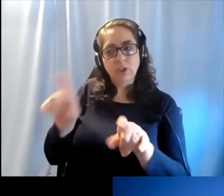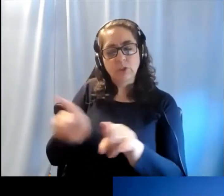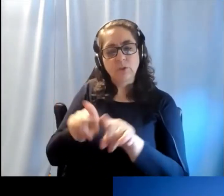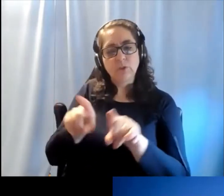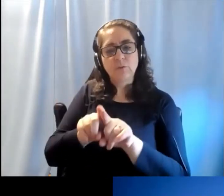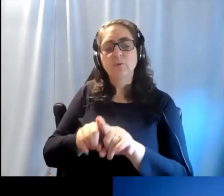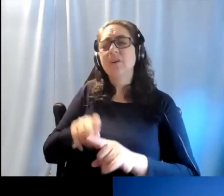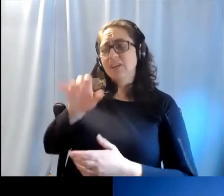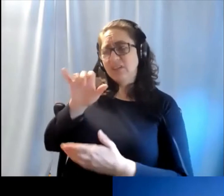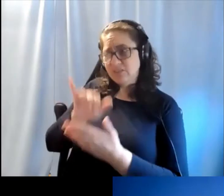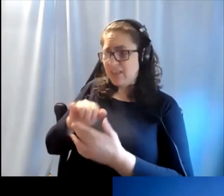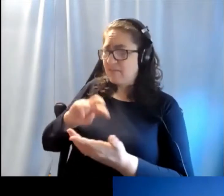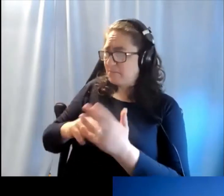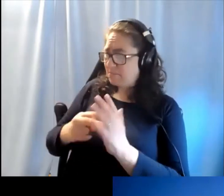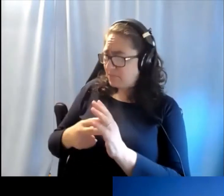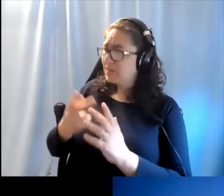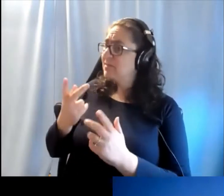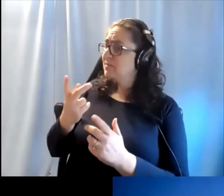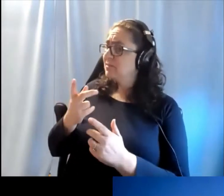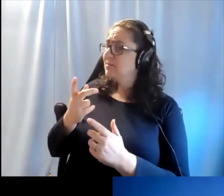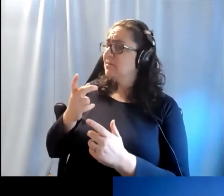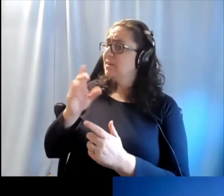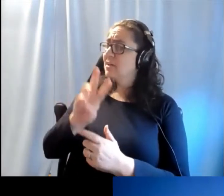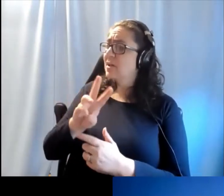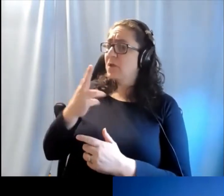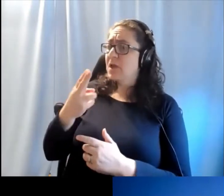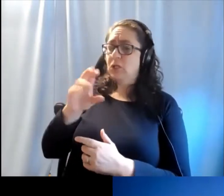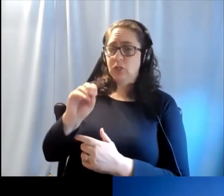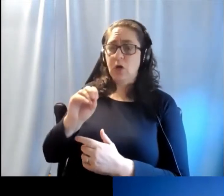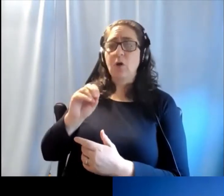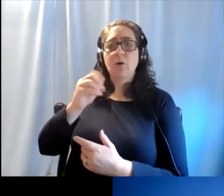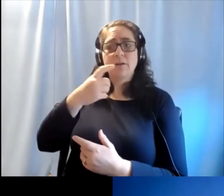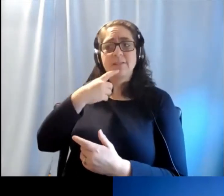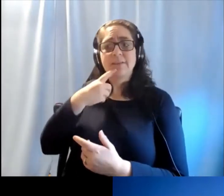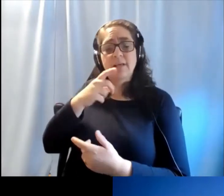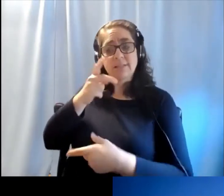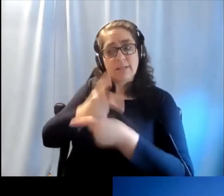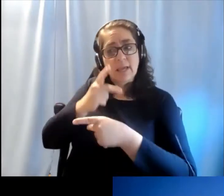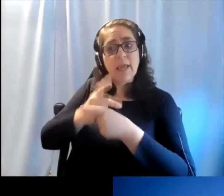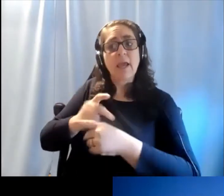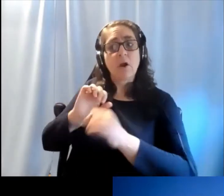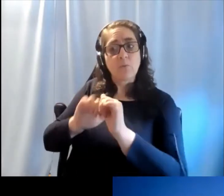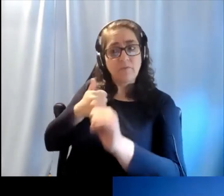So in that case, you would say WHO really considers hearing loss, you know, care and